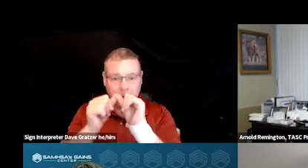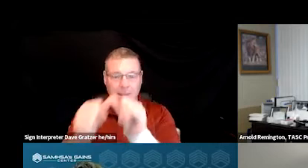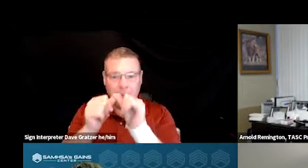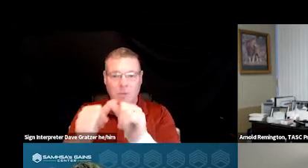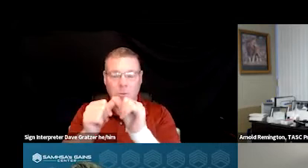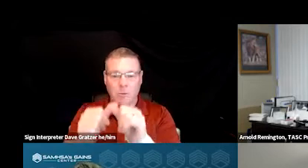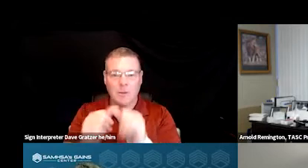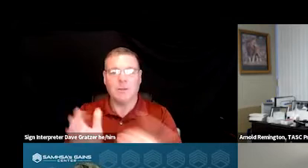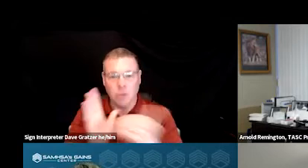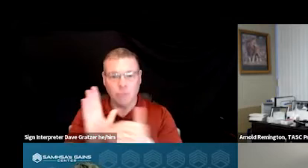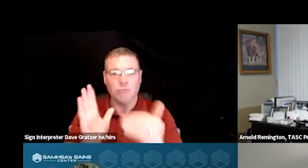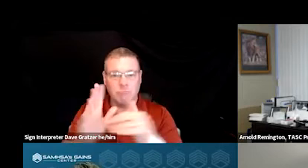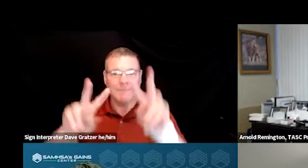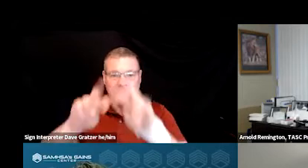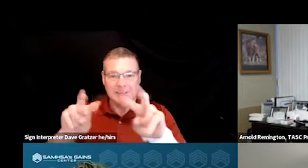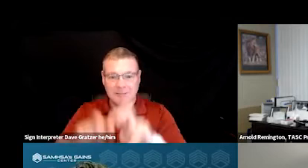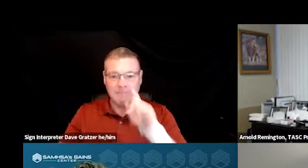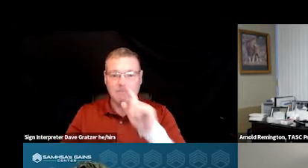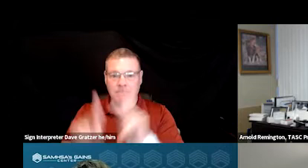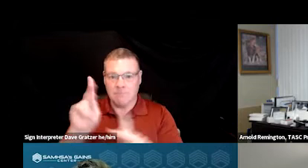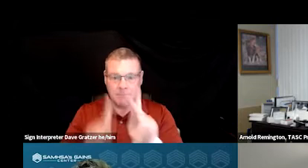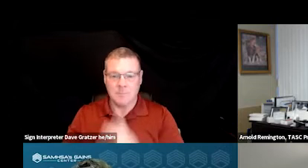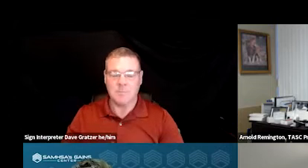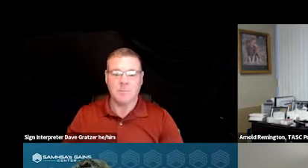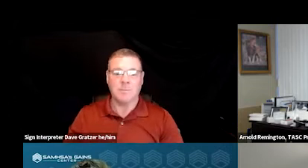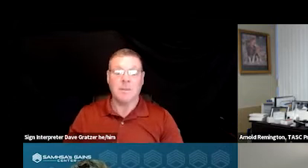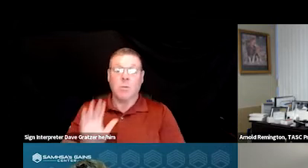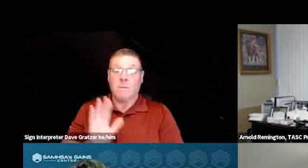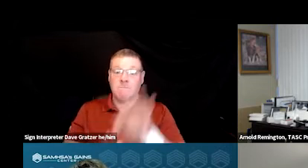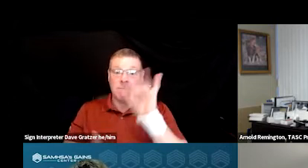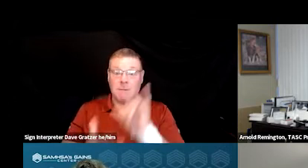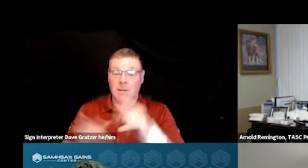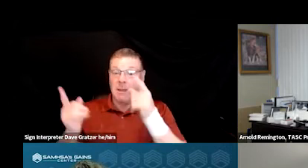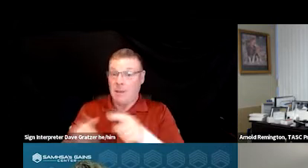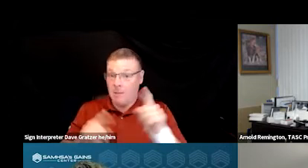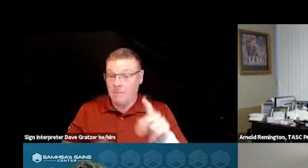reoccurring assessment of individuals. What we found is that when people walked into our center,